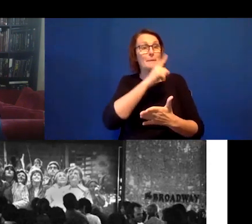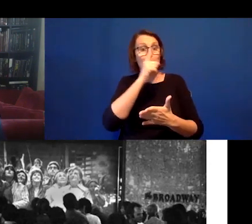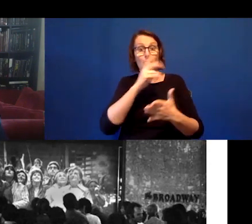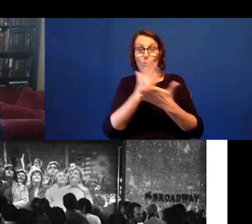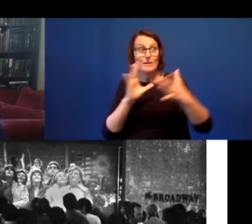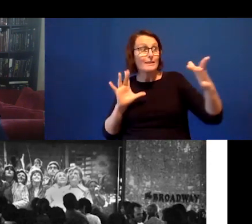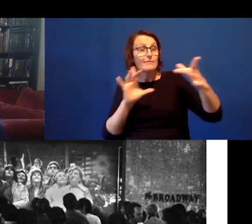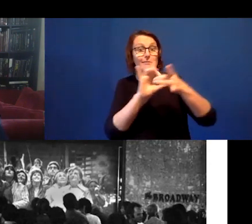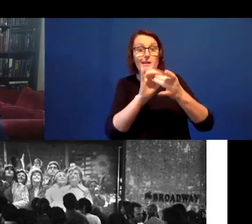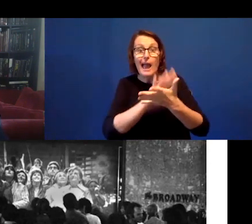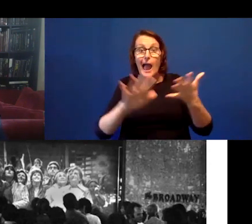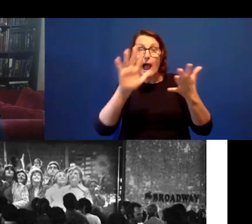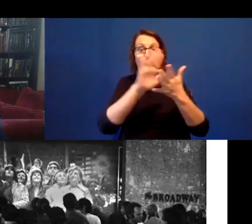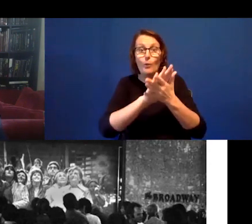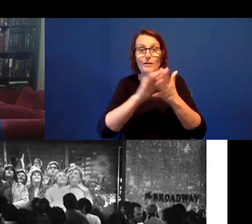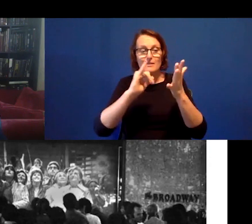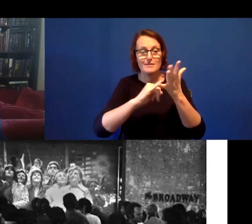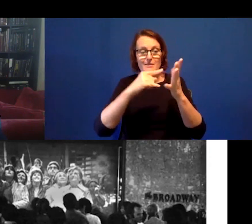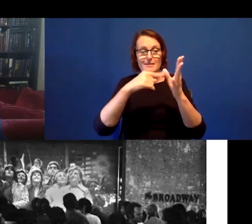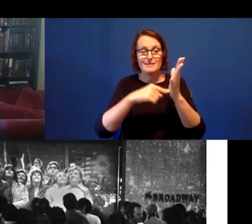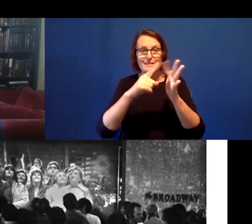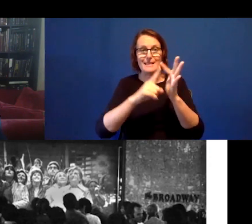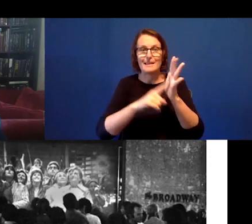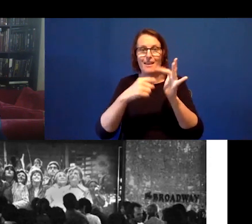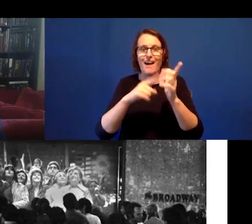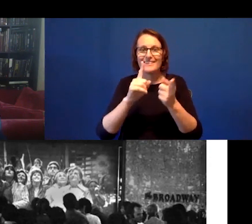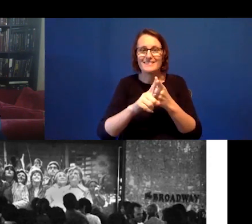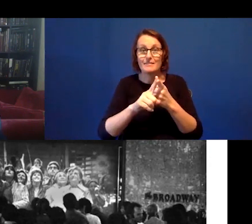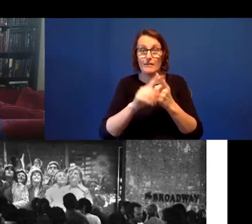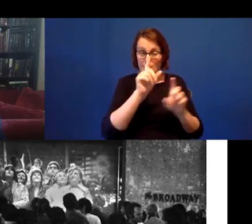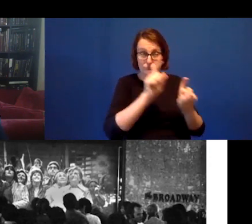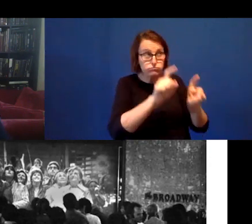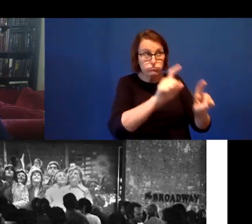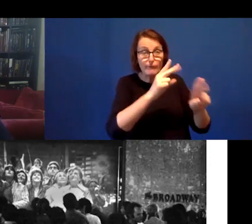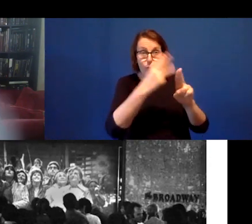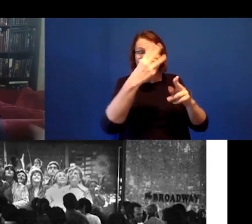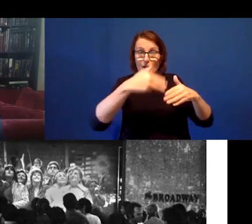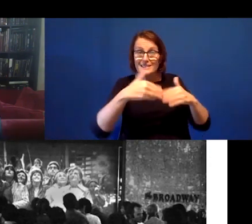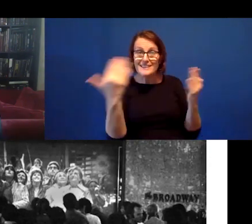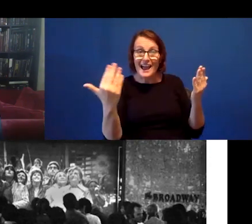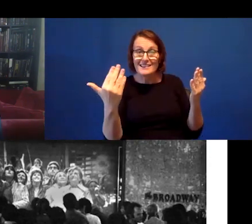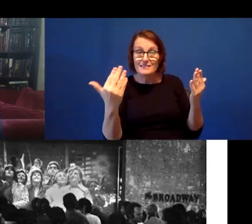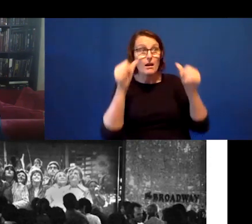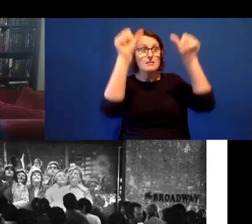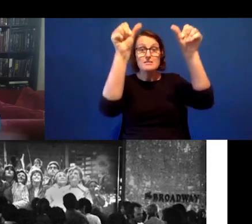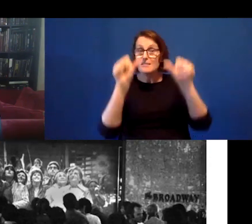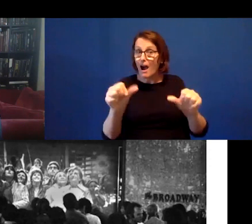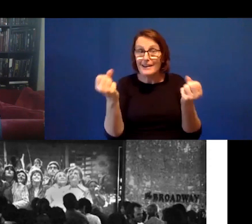And they were there - that satellite connection was there for three days. There was no signage. There was no announcement.